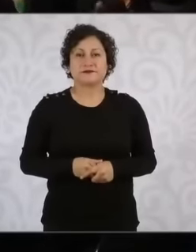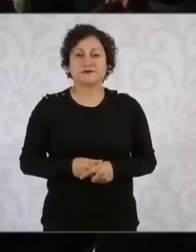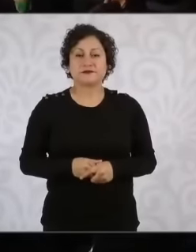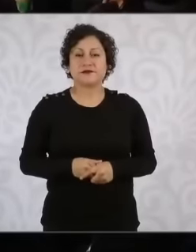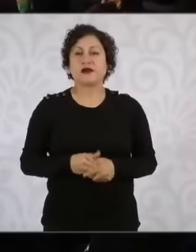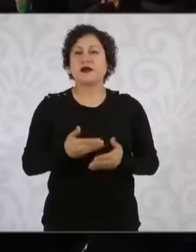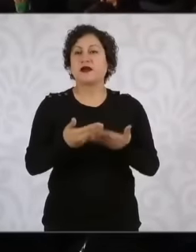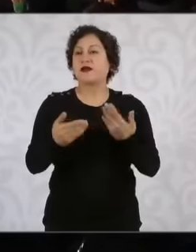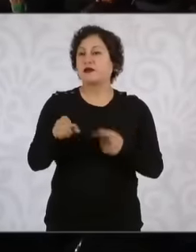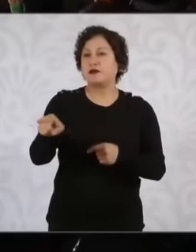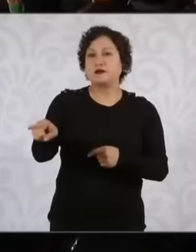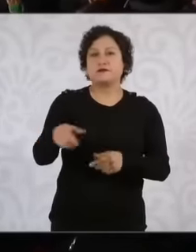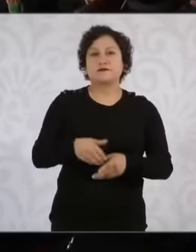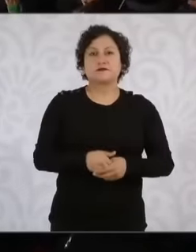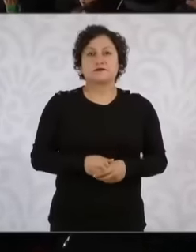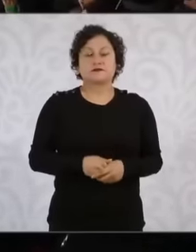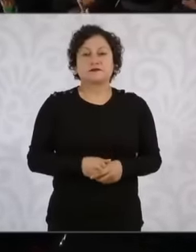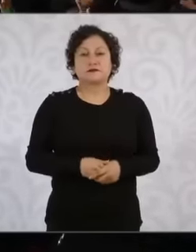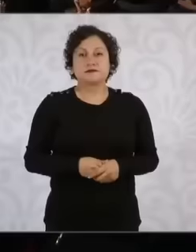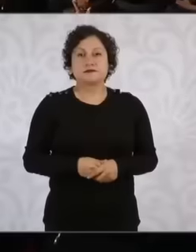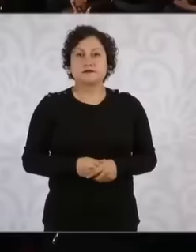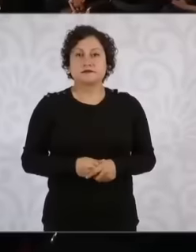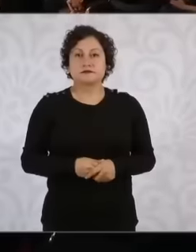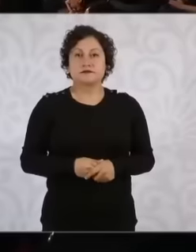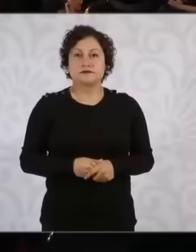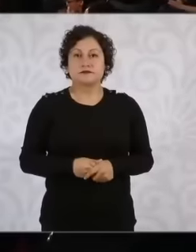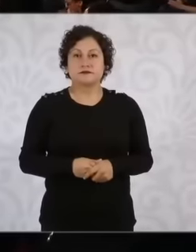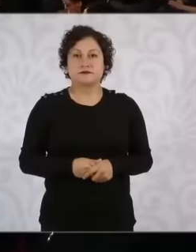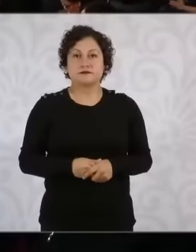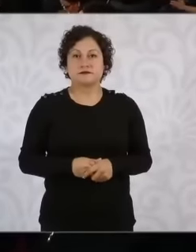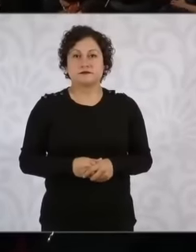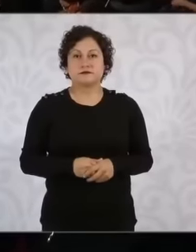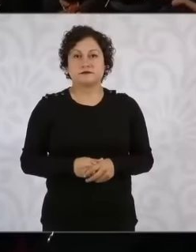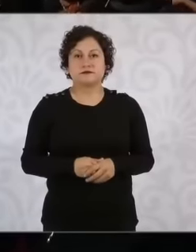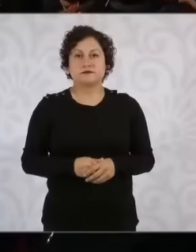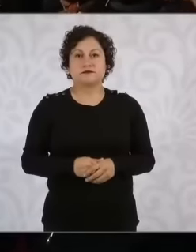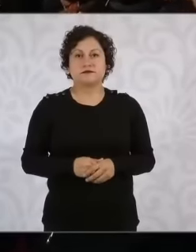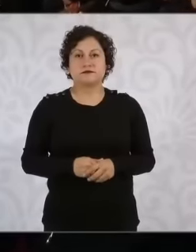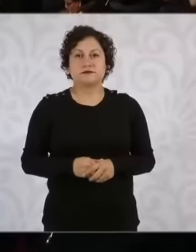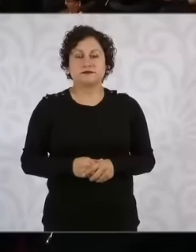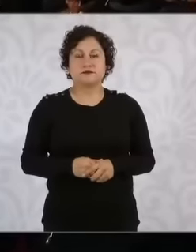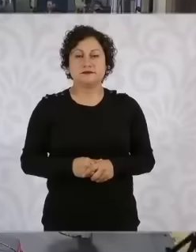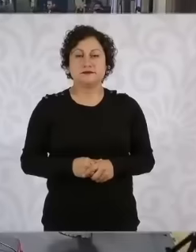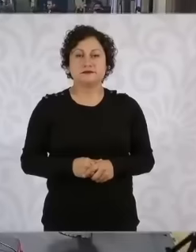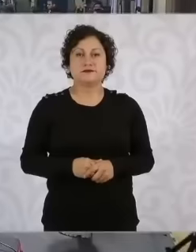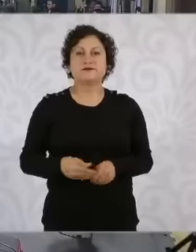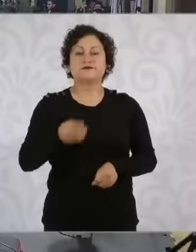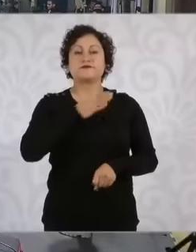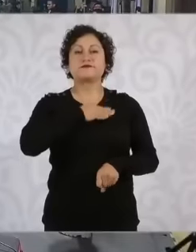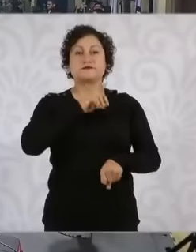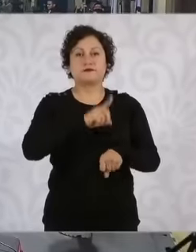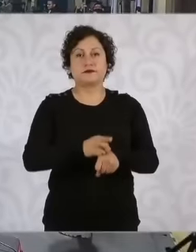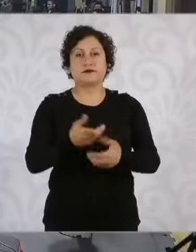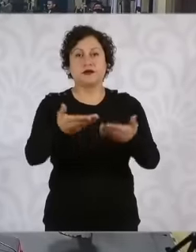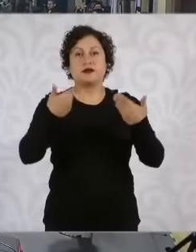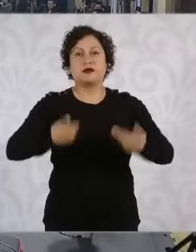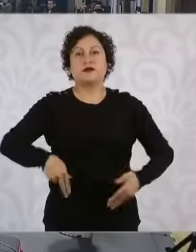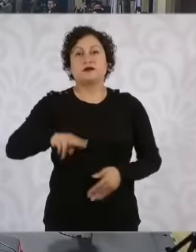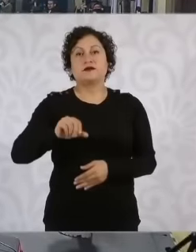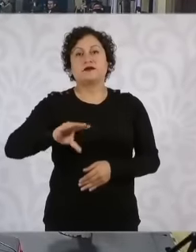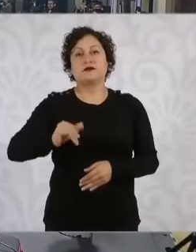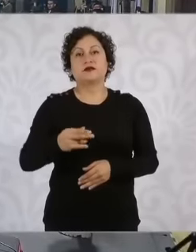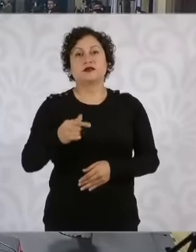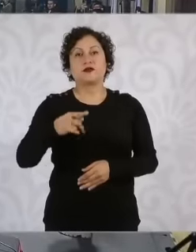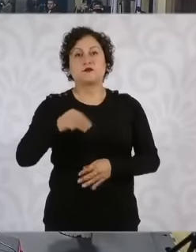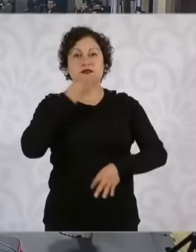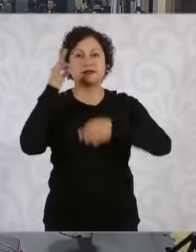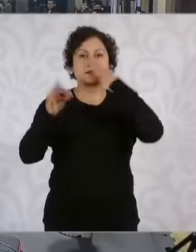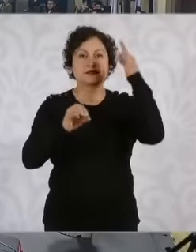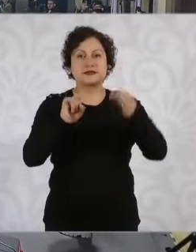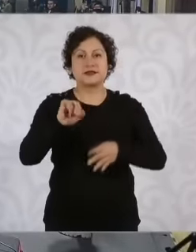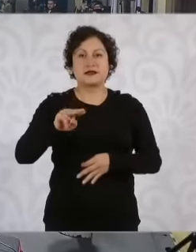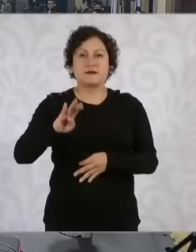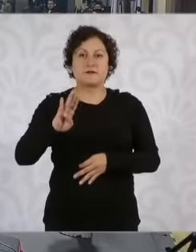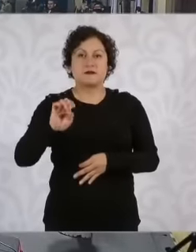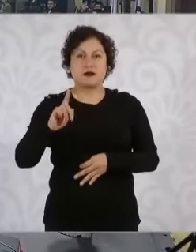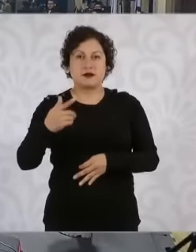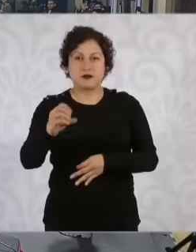now Good morning President Nanc Gomez from However, first of all, this about the